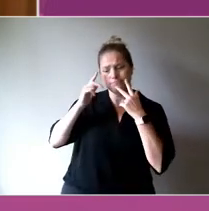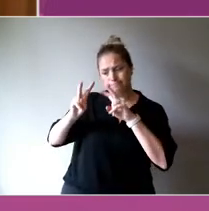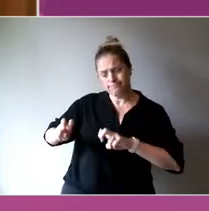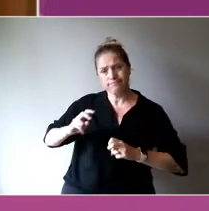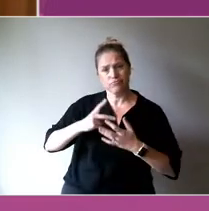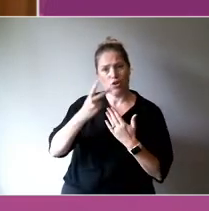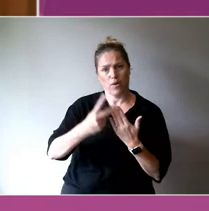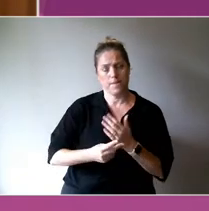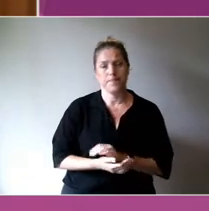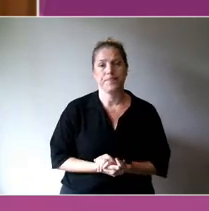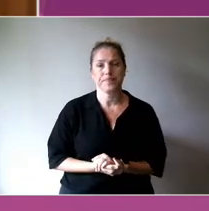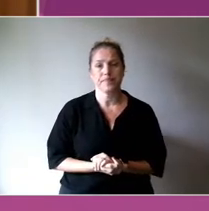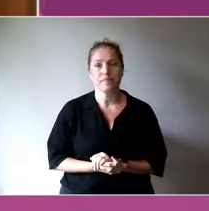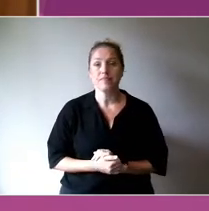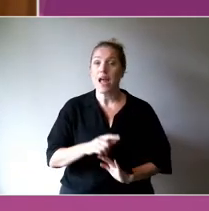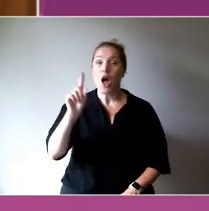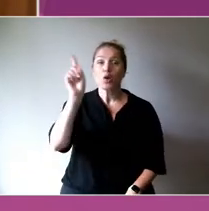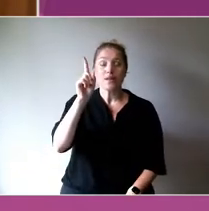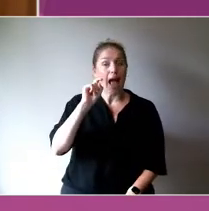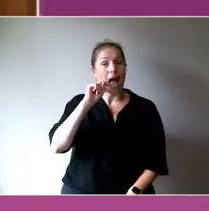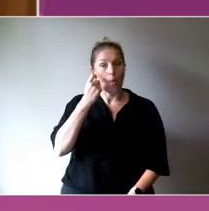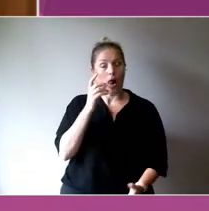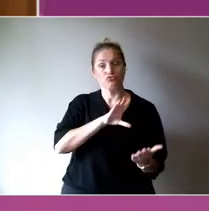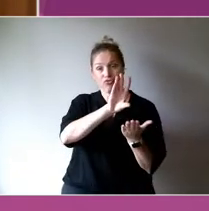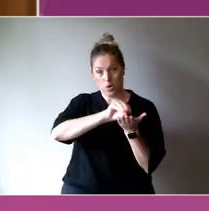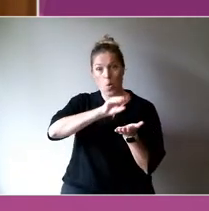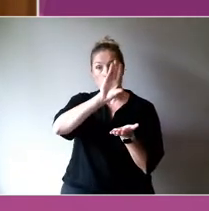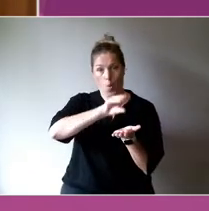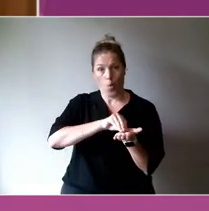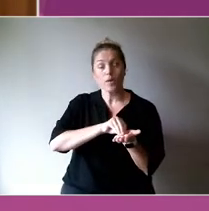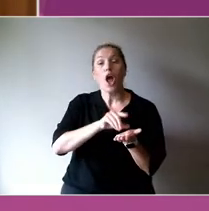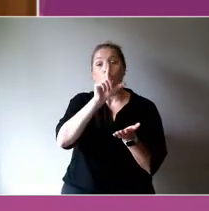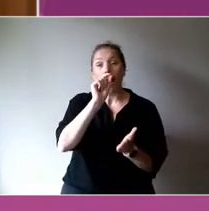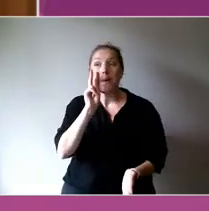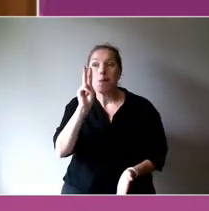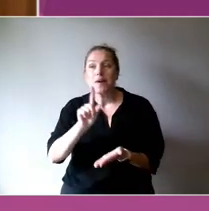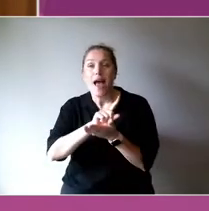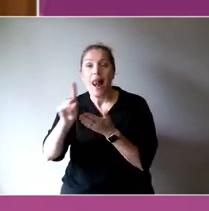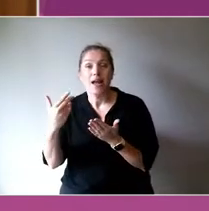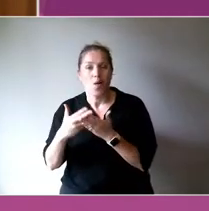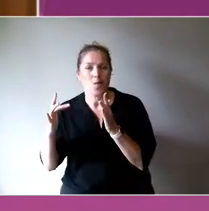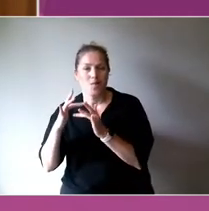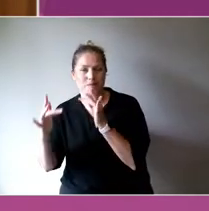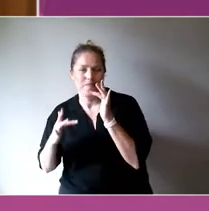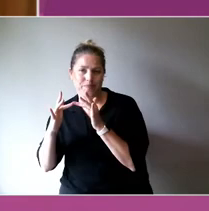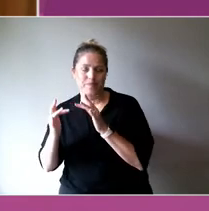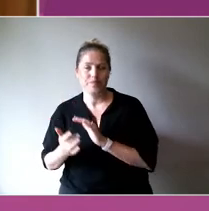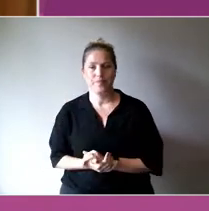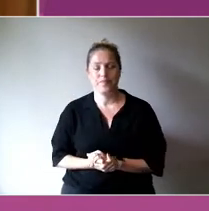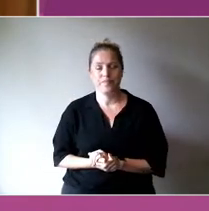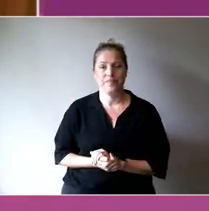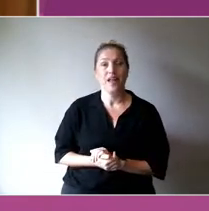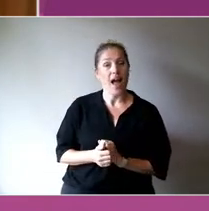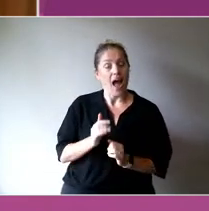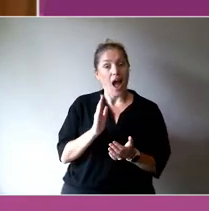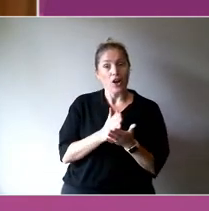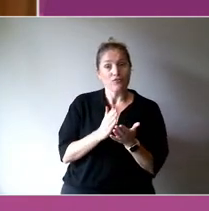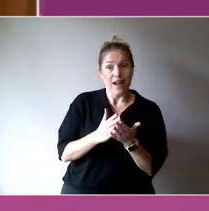And will be available on the Australia Council web page after today. In fact, I've been told that while we have a wonderful live community audience in the